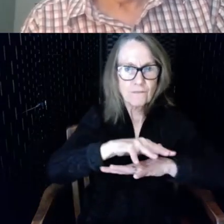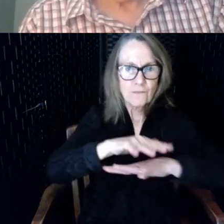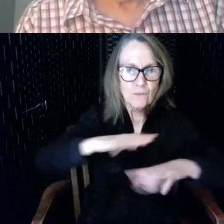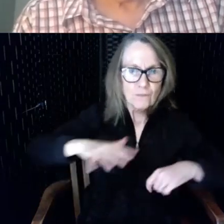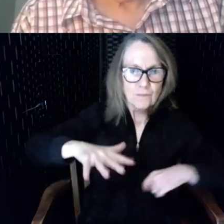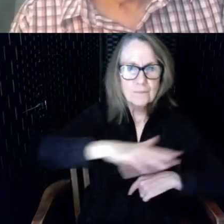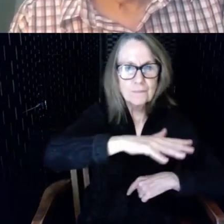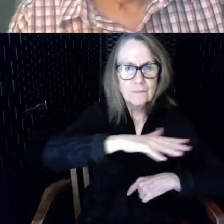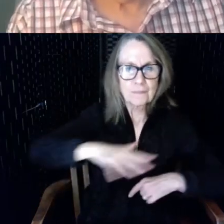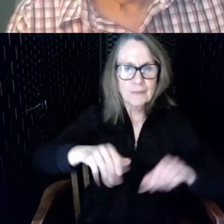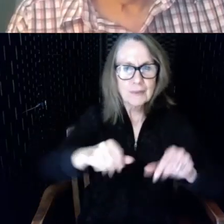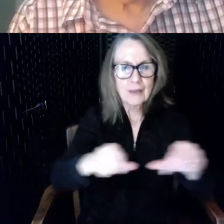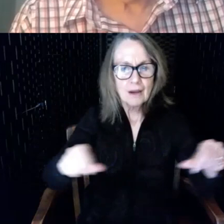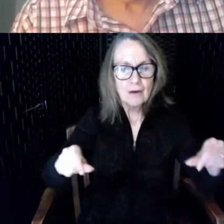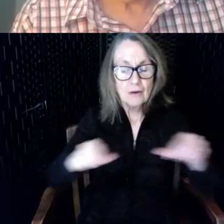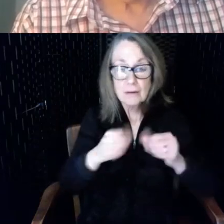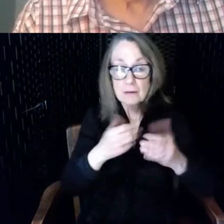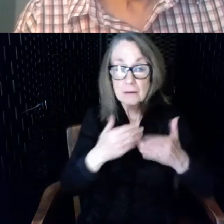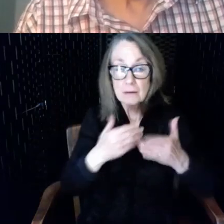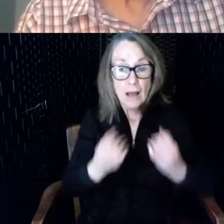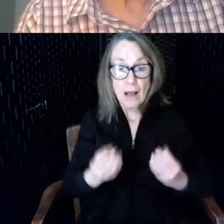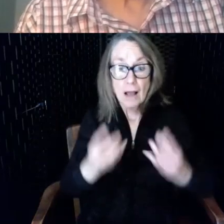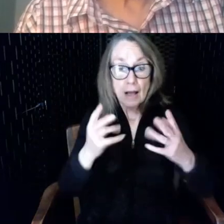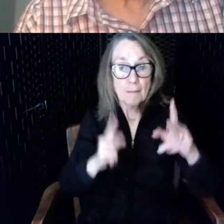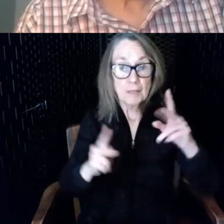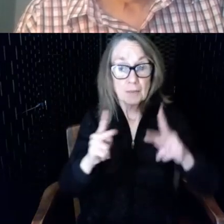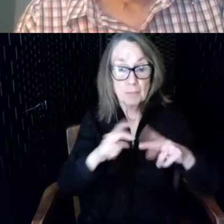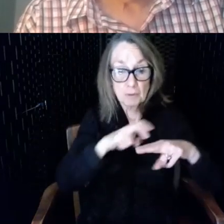matter how many people are seated in there they want to use the hearing